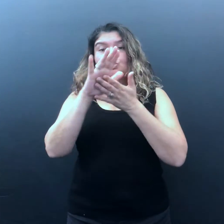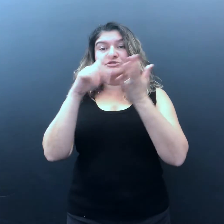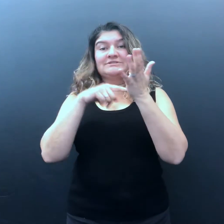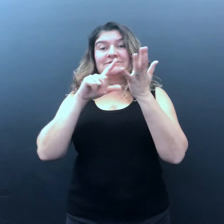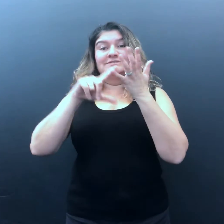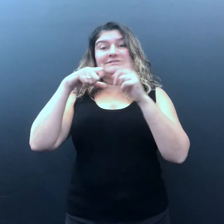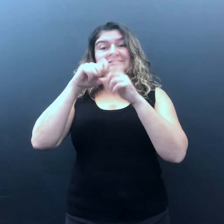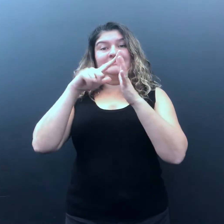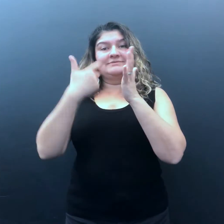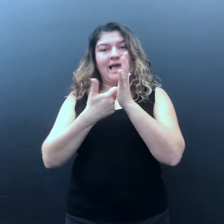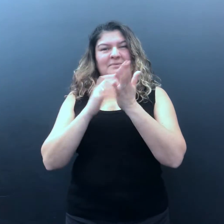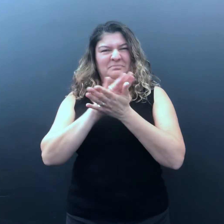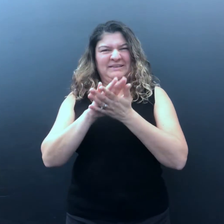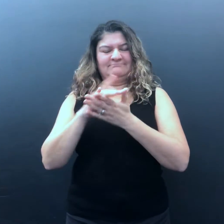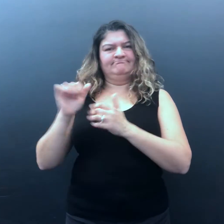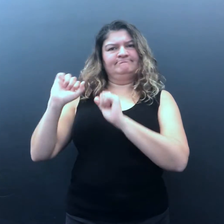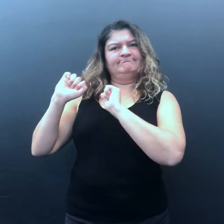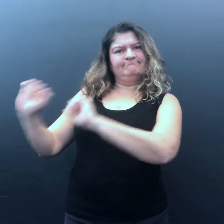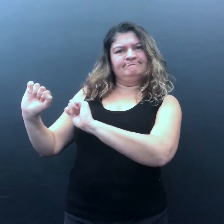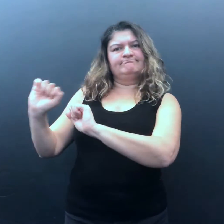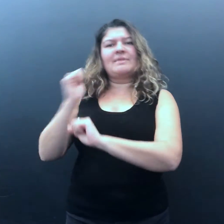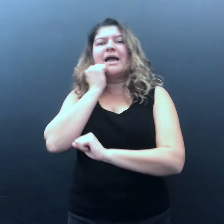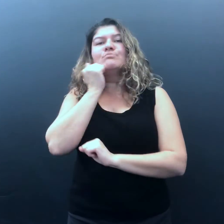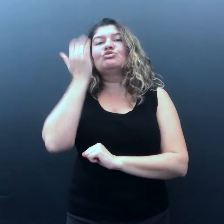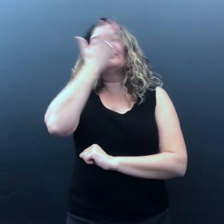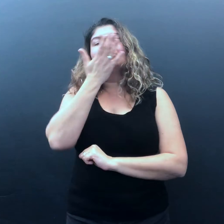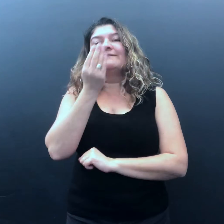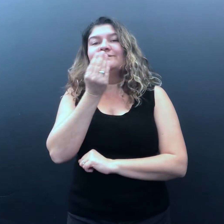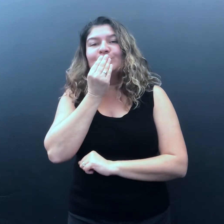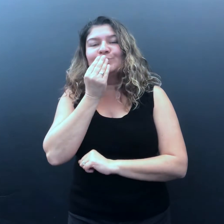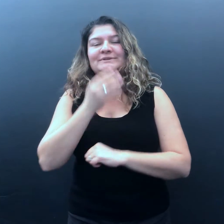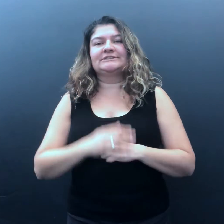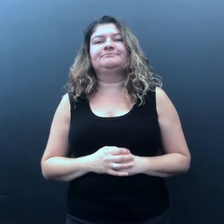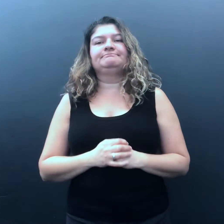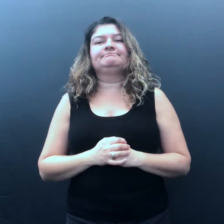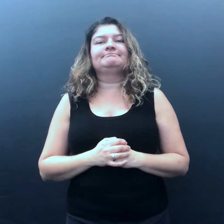Bush Tucker which is Aboriginal cultural food.